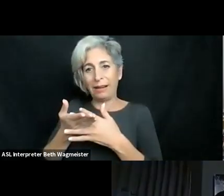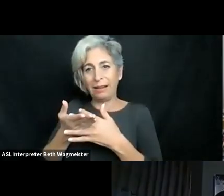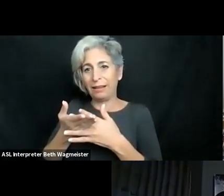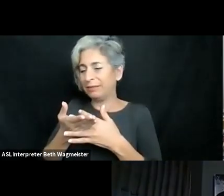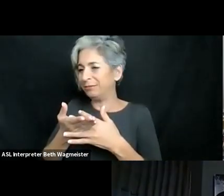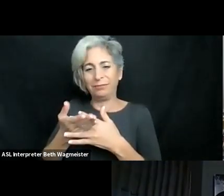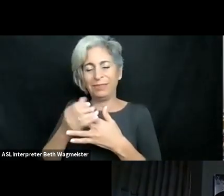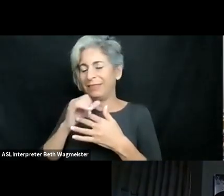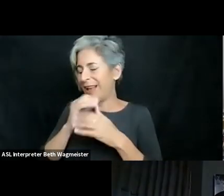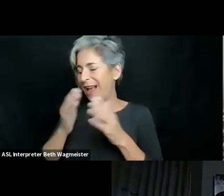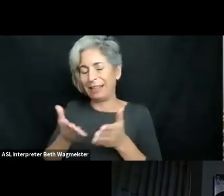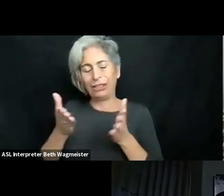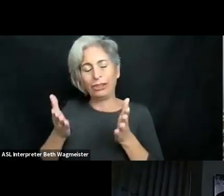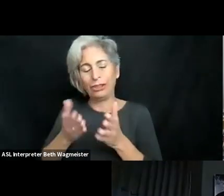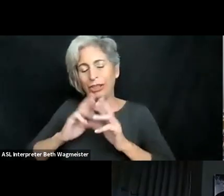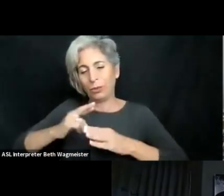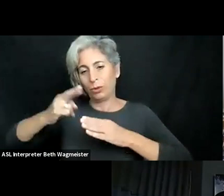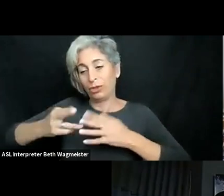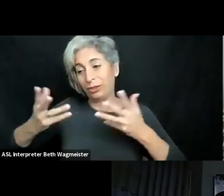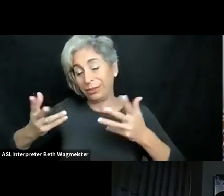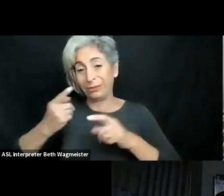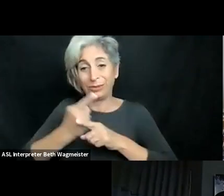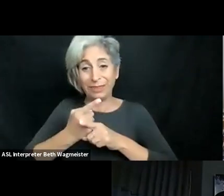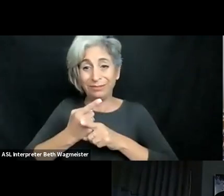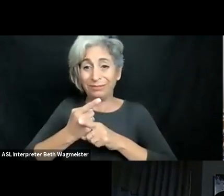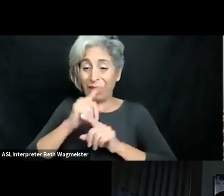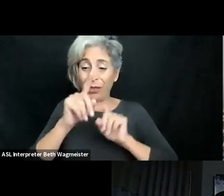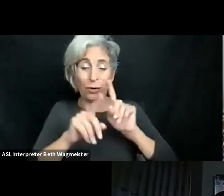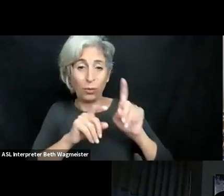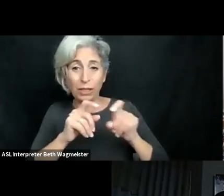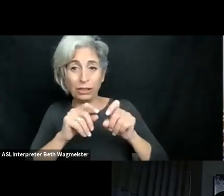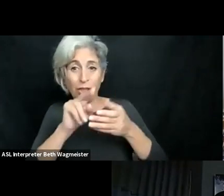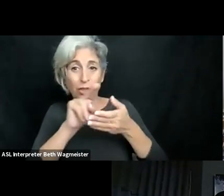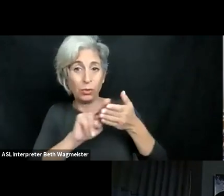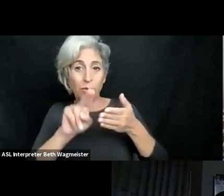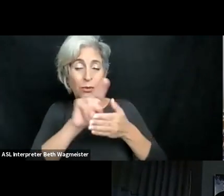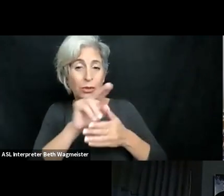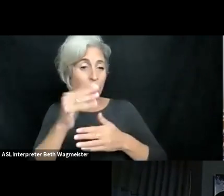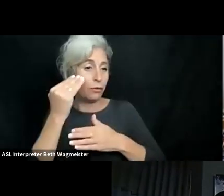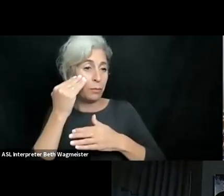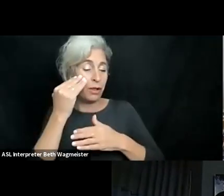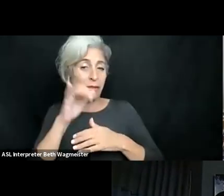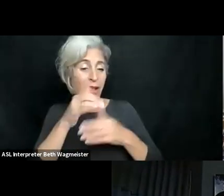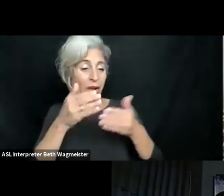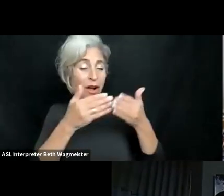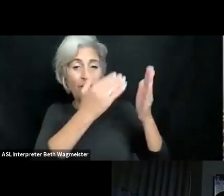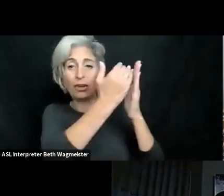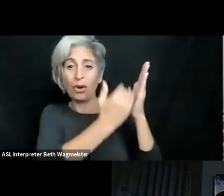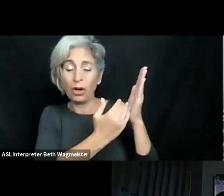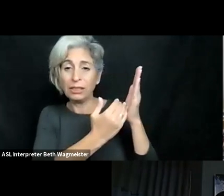1st, let me say that the poll that was run right before the break did not have very encouraging results. The